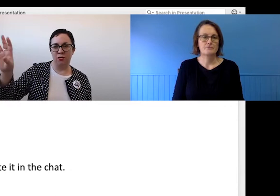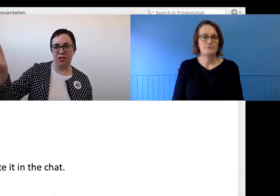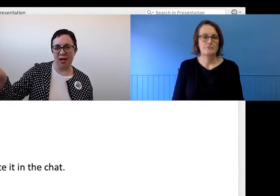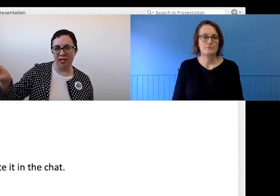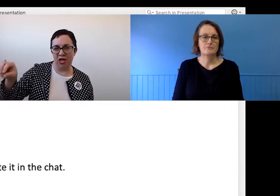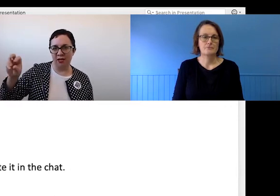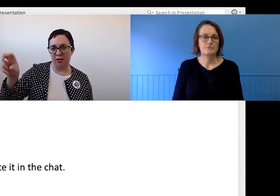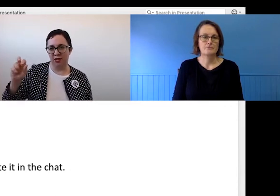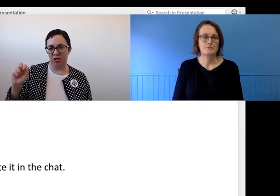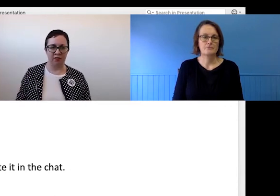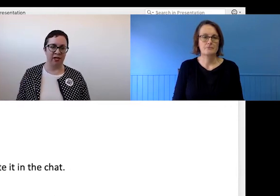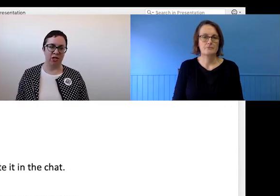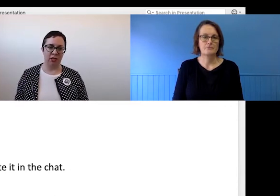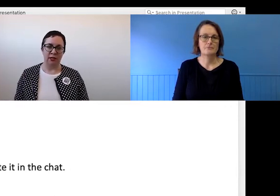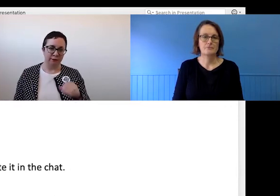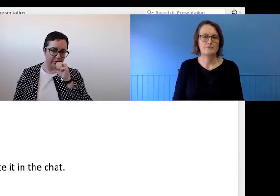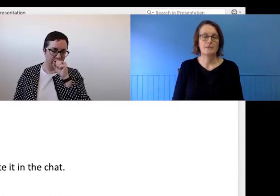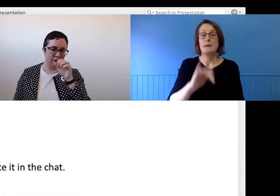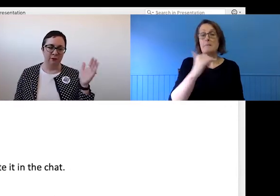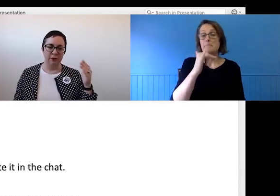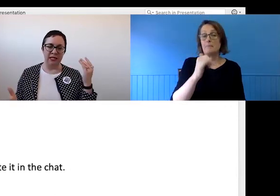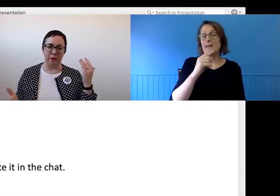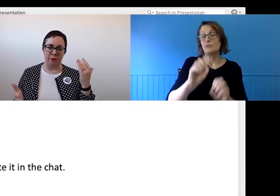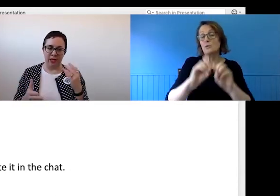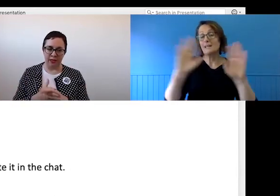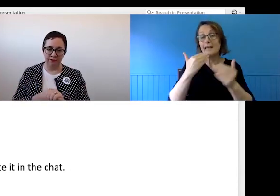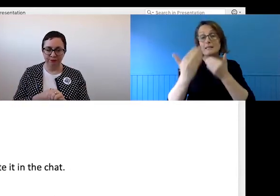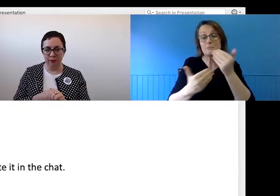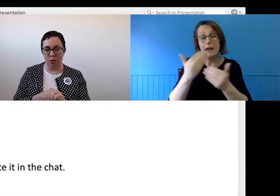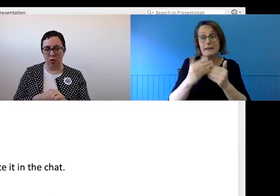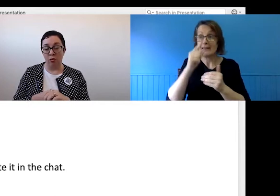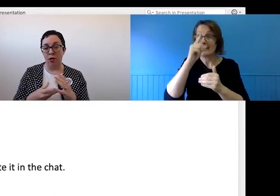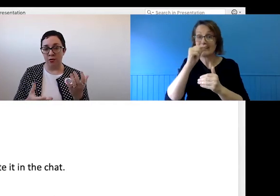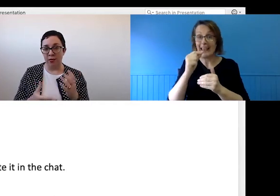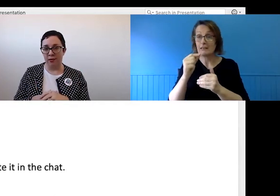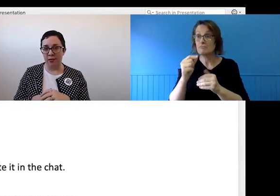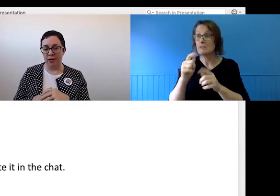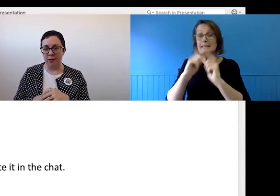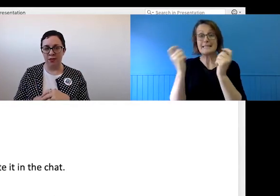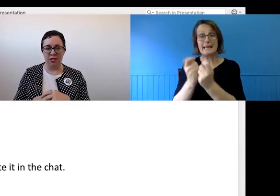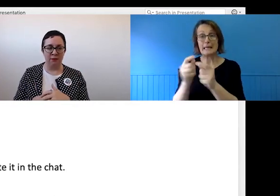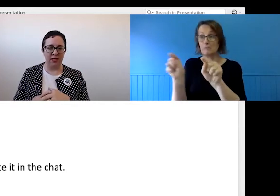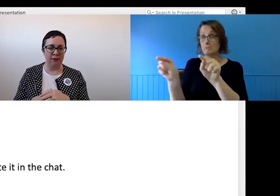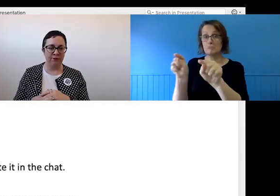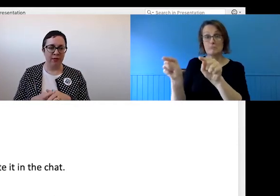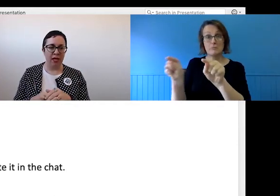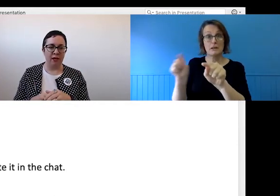side-chat within the -- also be clear about whether gifs or side chats in the function is appropriate.